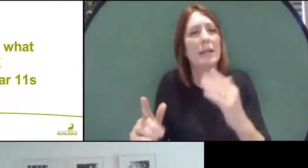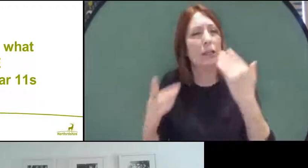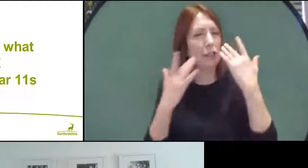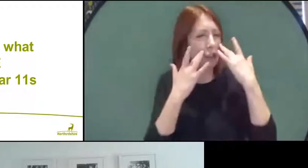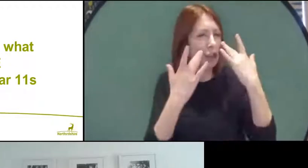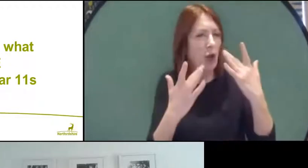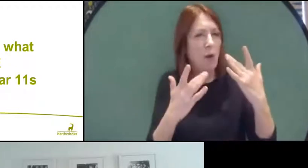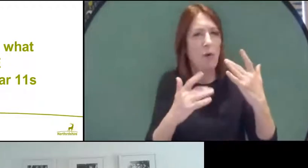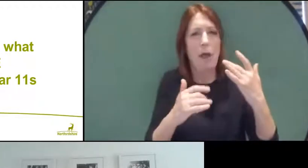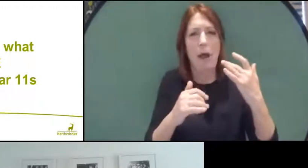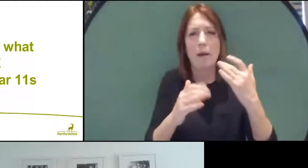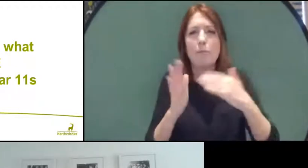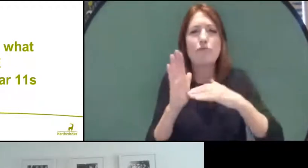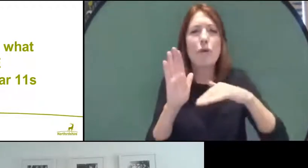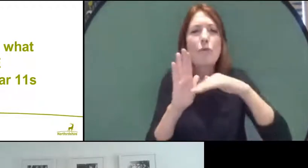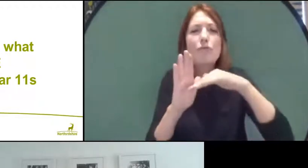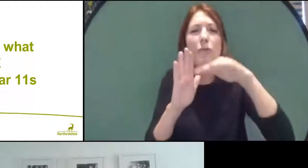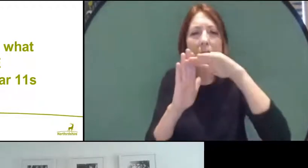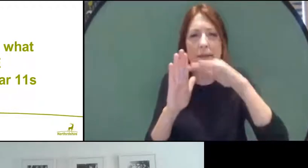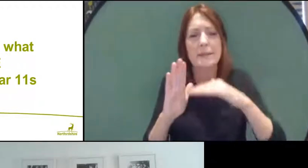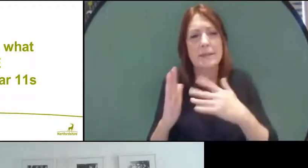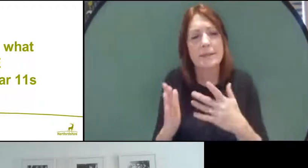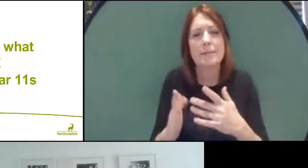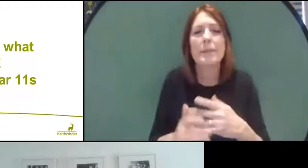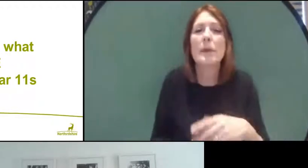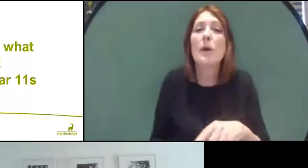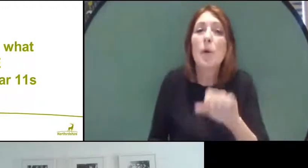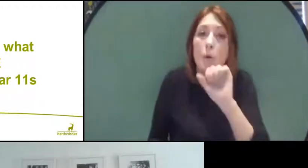We know that there should be some kind of appeal process, and we don't know what that will look